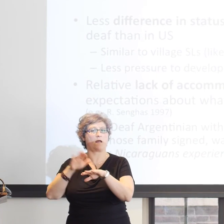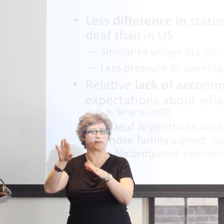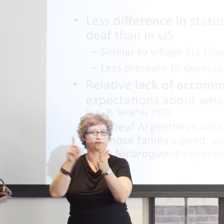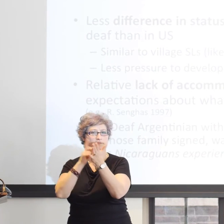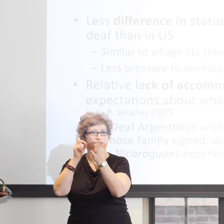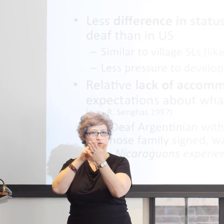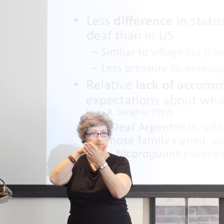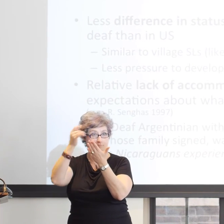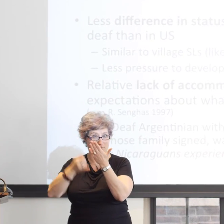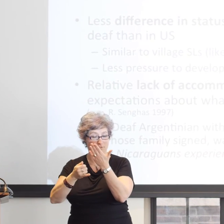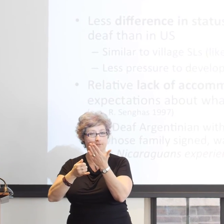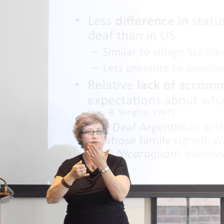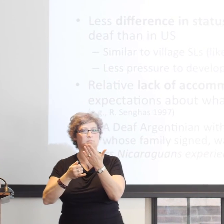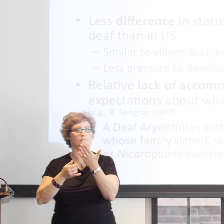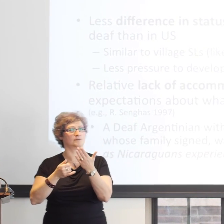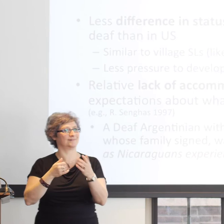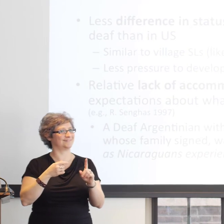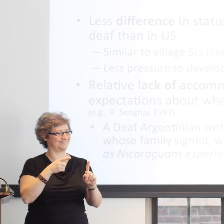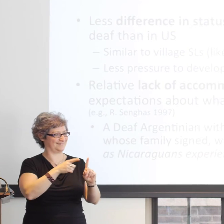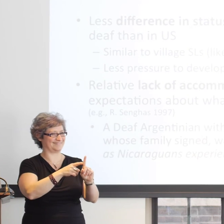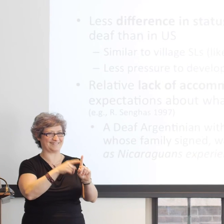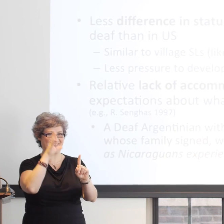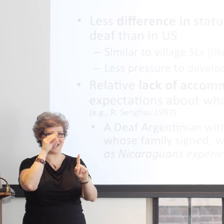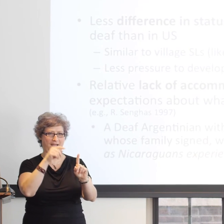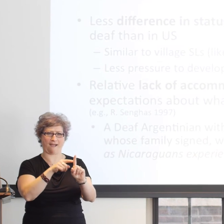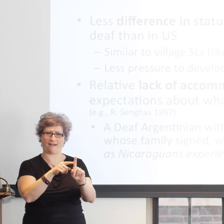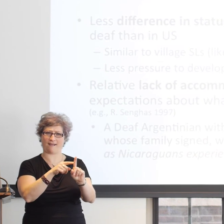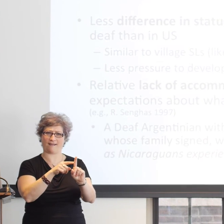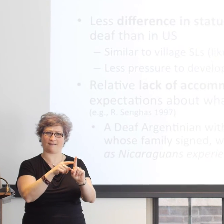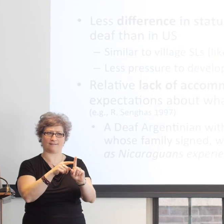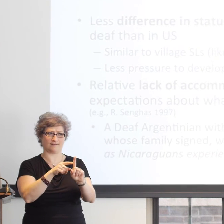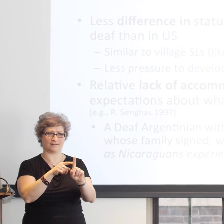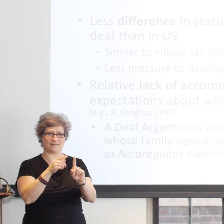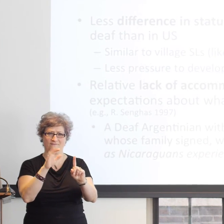and accessible aspects of the surroundings Spanish speaking